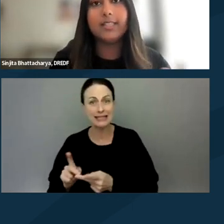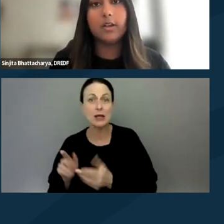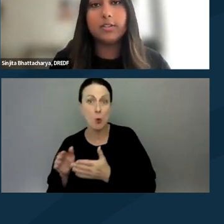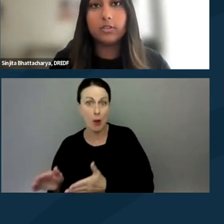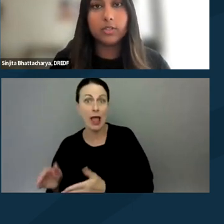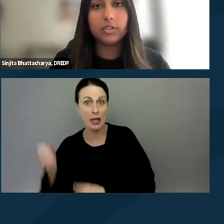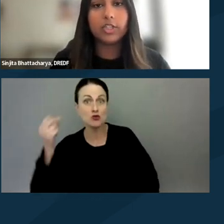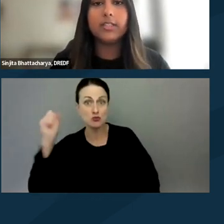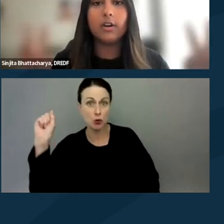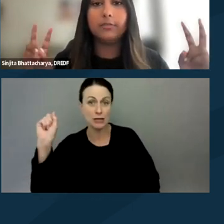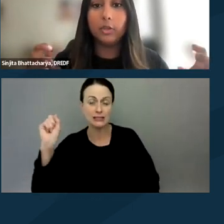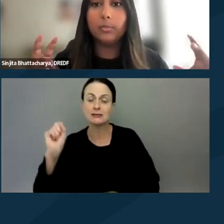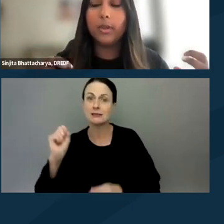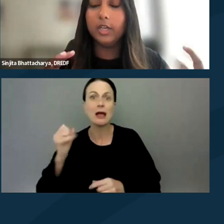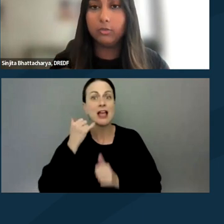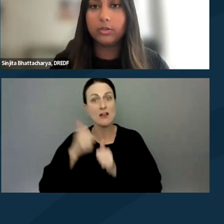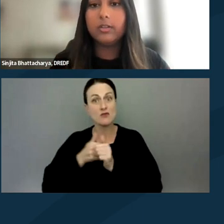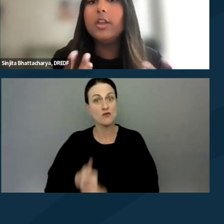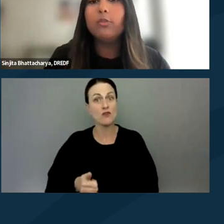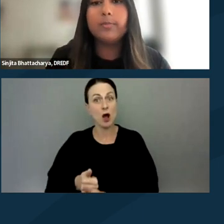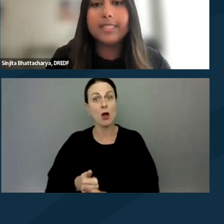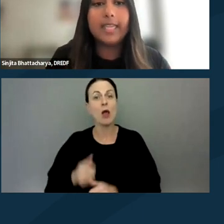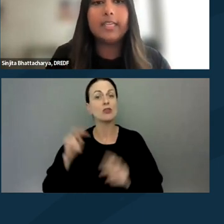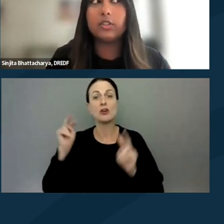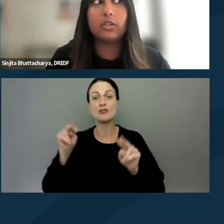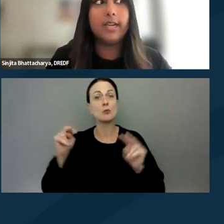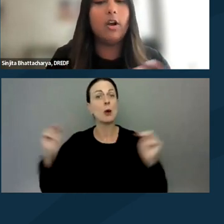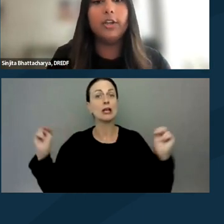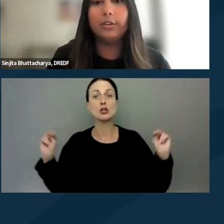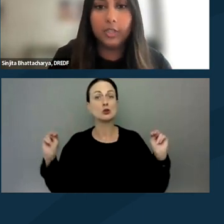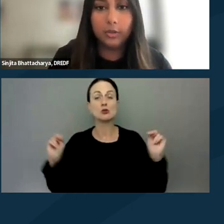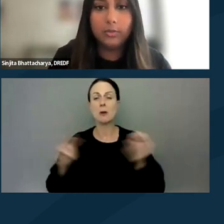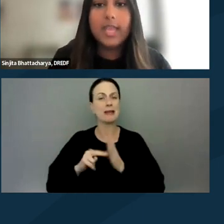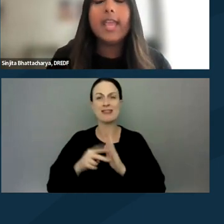As long as those restrictions are viewpoint neutral, which means they can't discriminate on your view